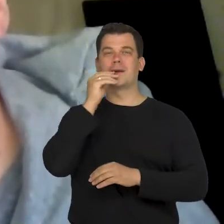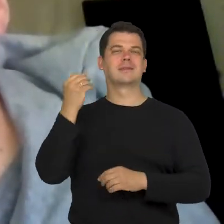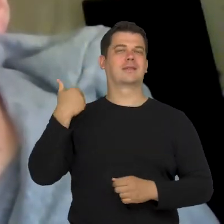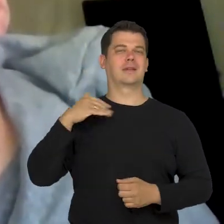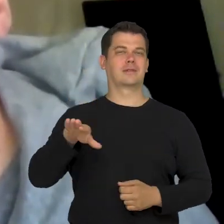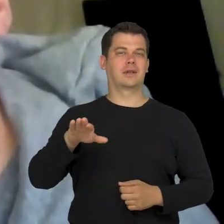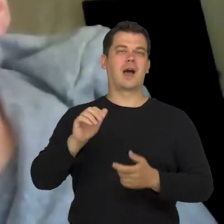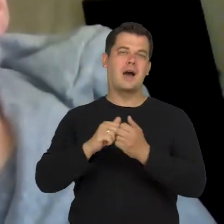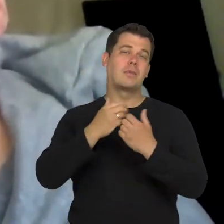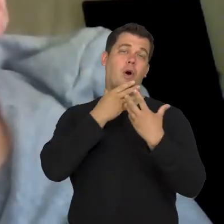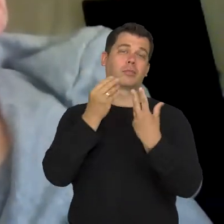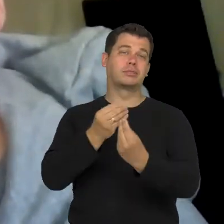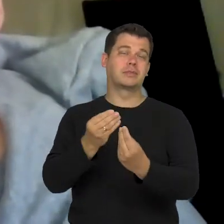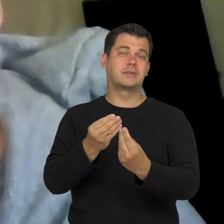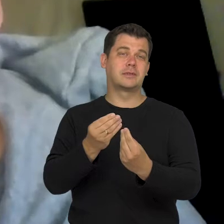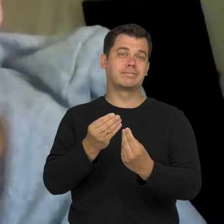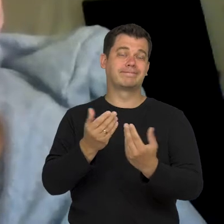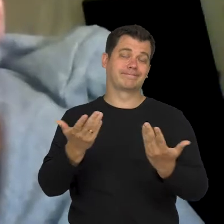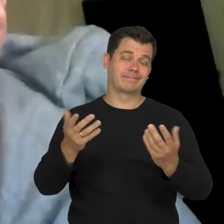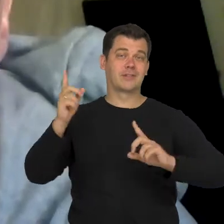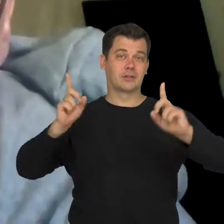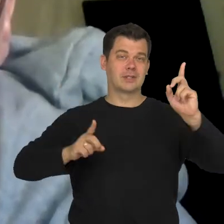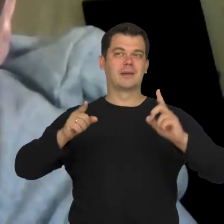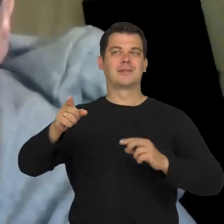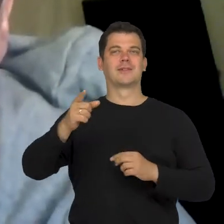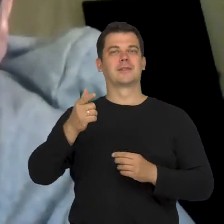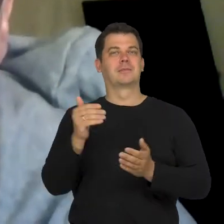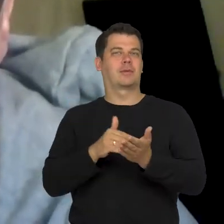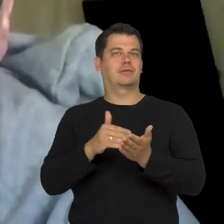or even disgusting images, because they are sometimes also necessary.